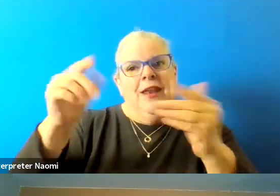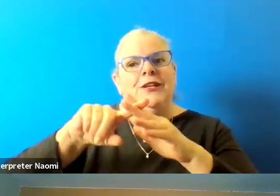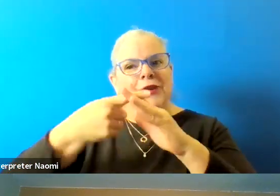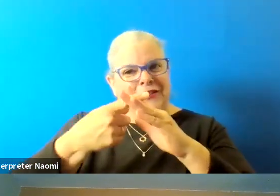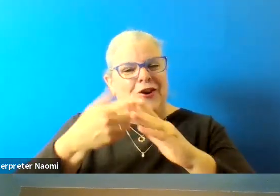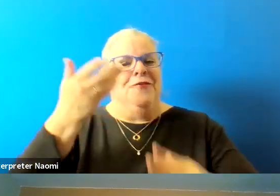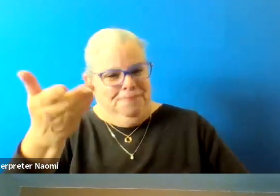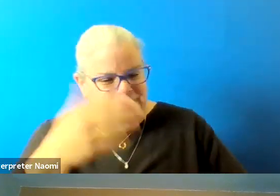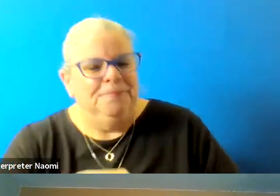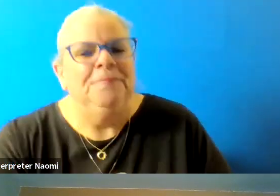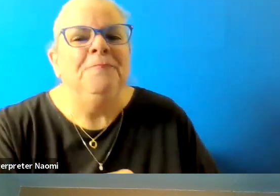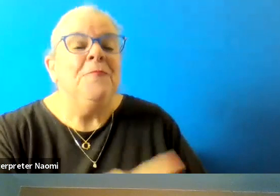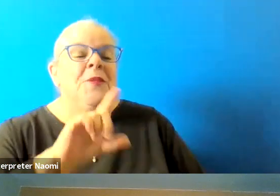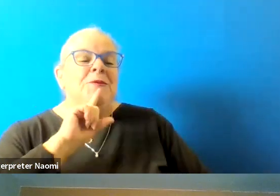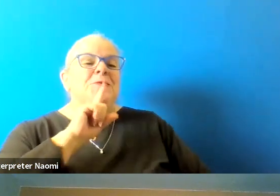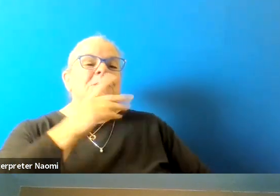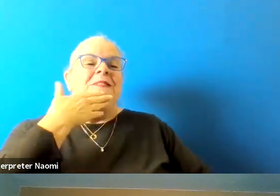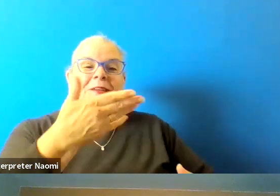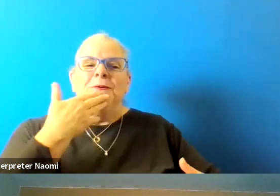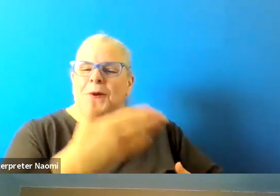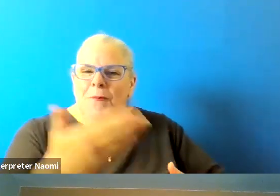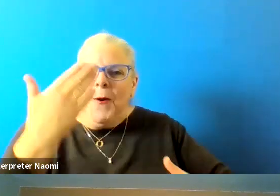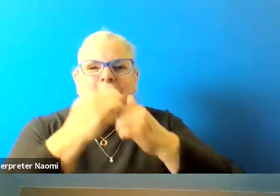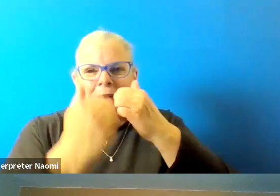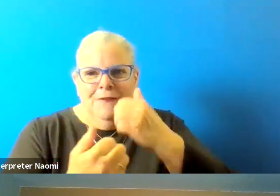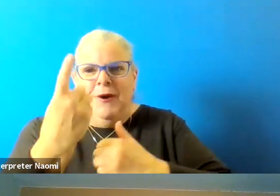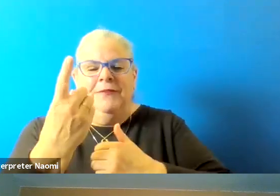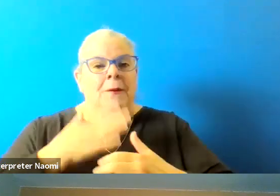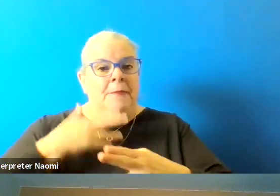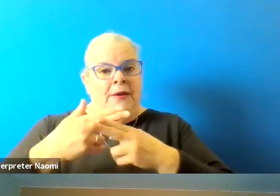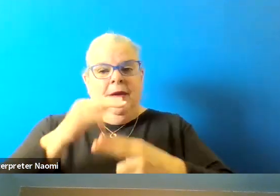Sure, thank you. And good morning to everyone. My name is Jim Mason.